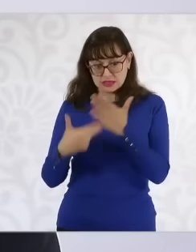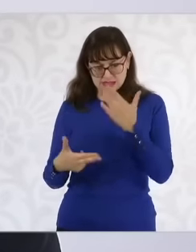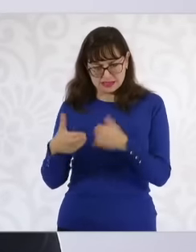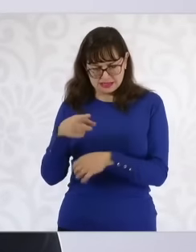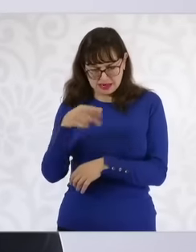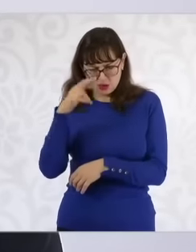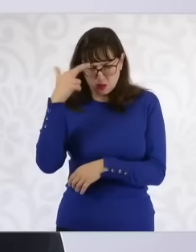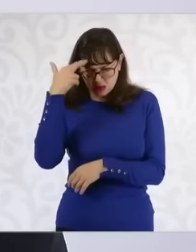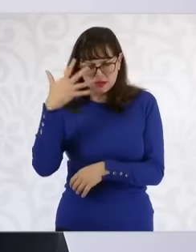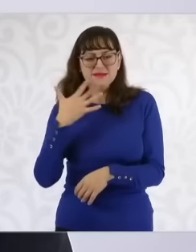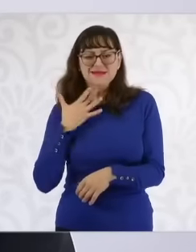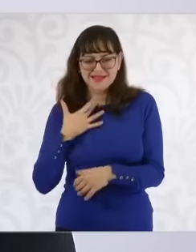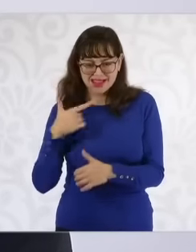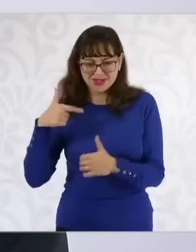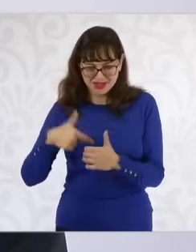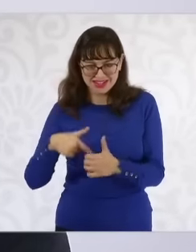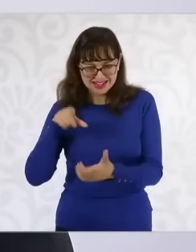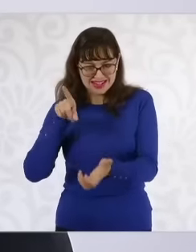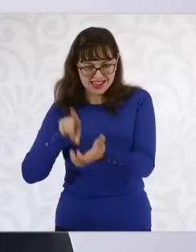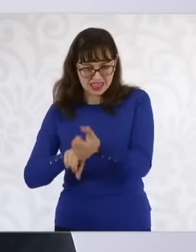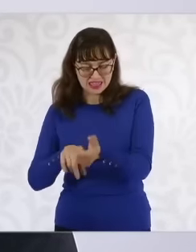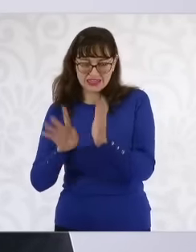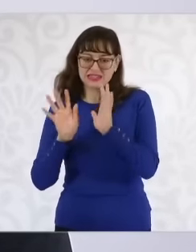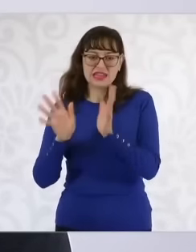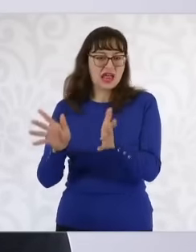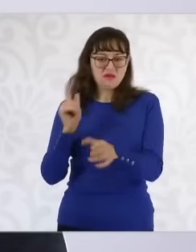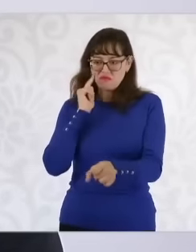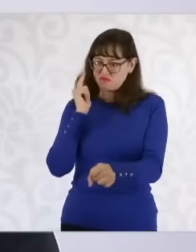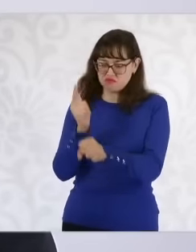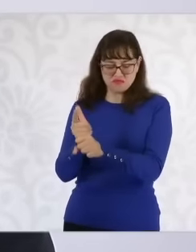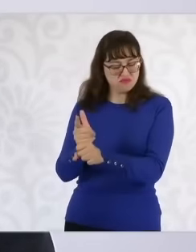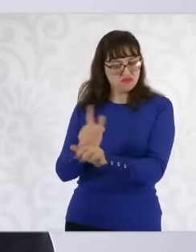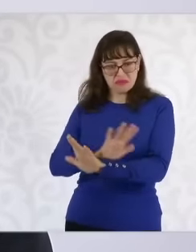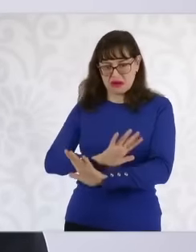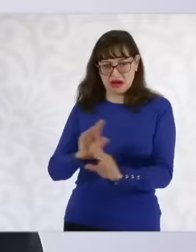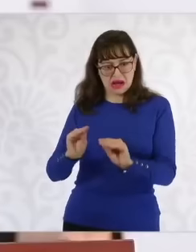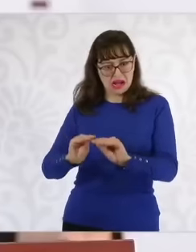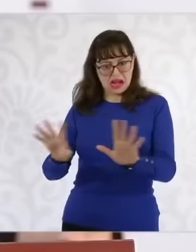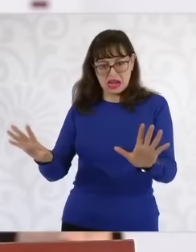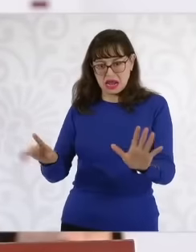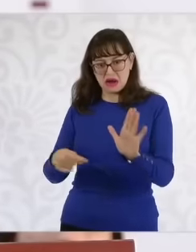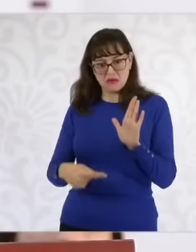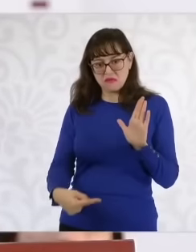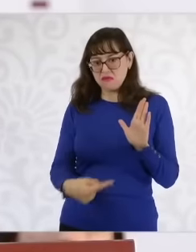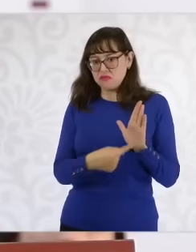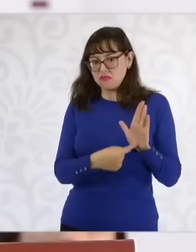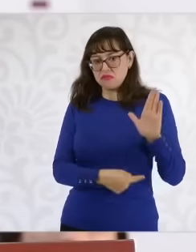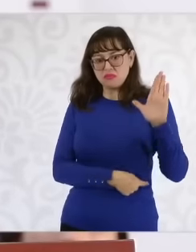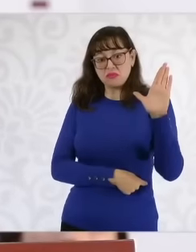what is evidently proven, it was made public, we are not going to make accusations